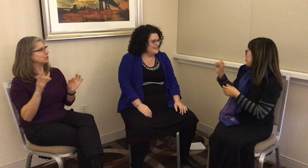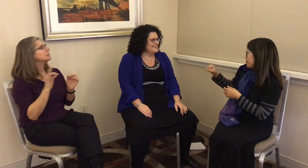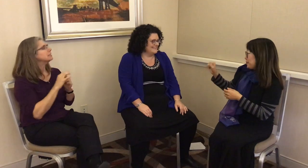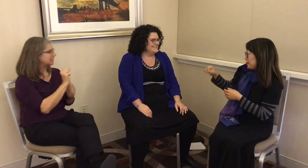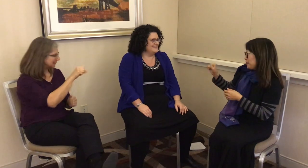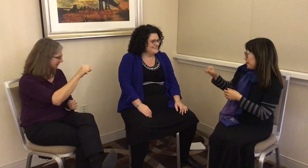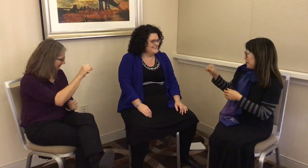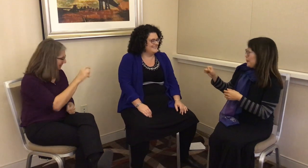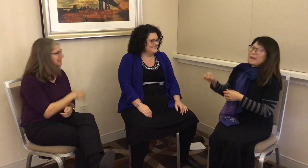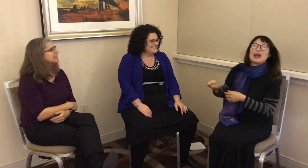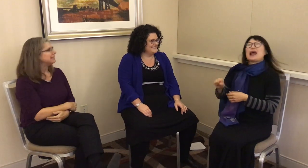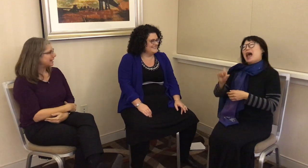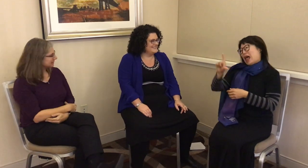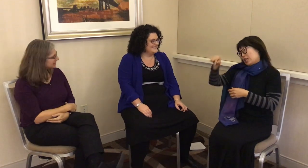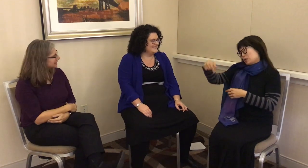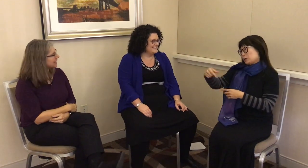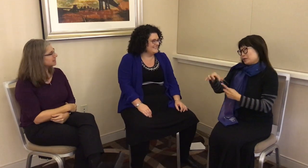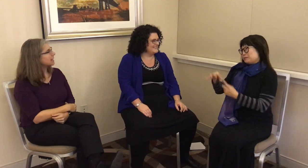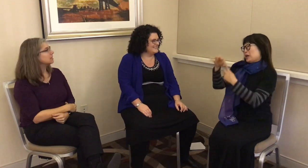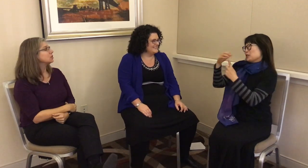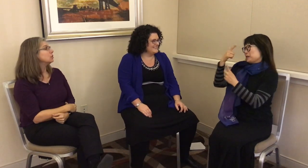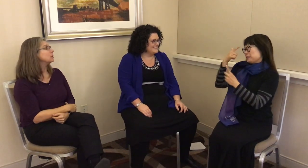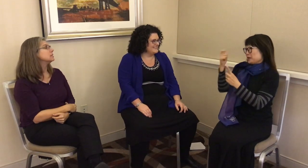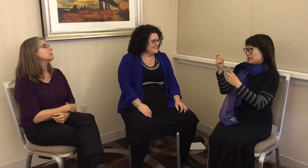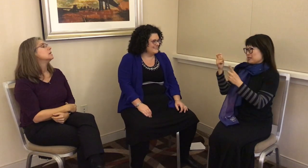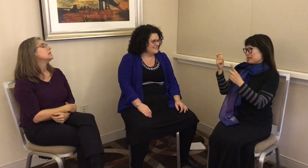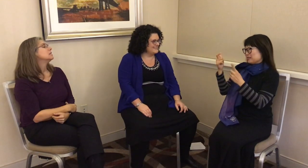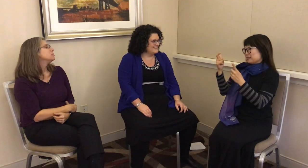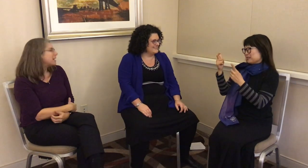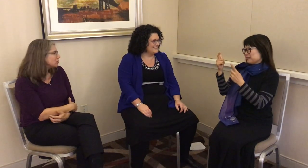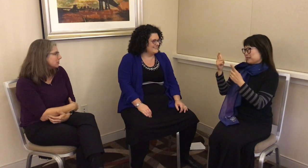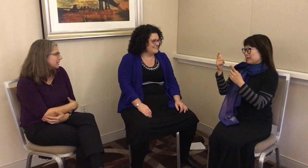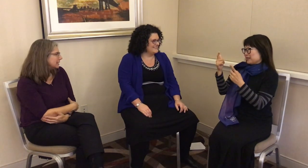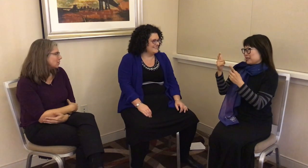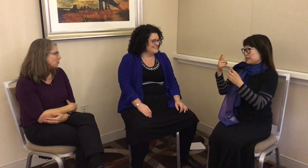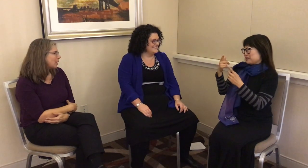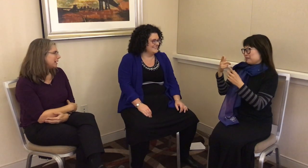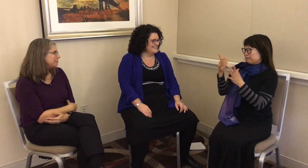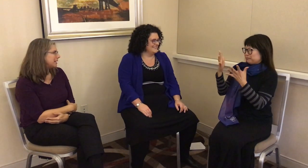signes Québécoise. L: Yes, yes, LSQ is special in its own right